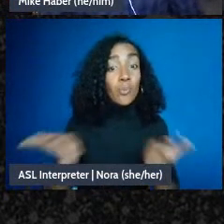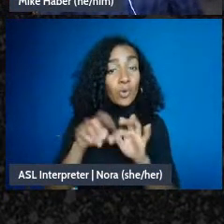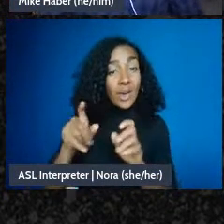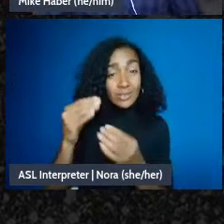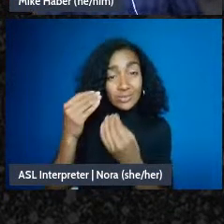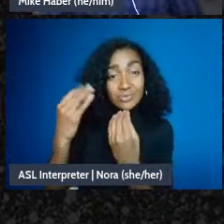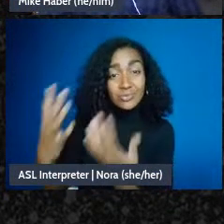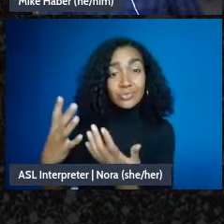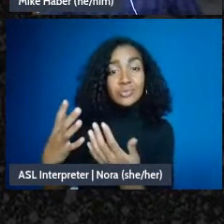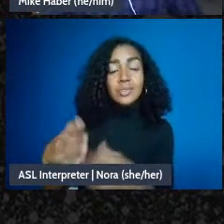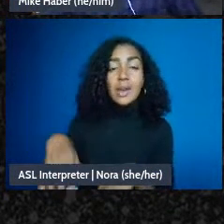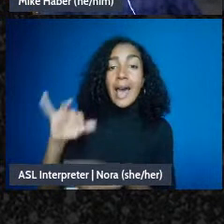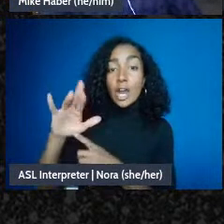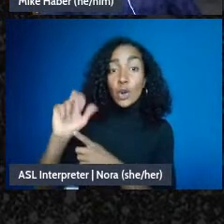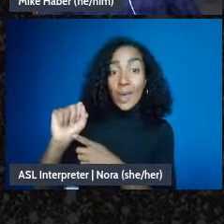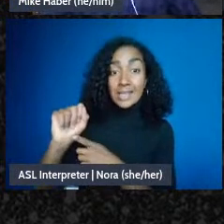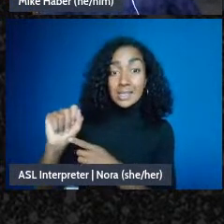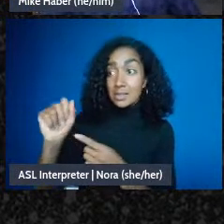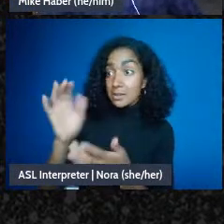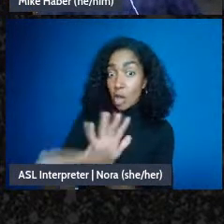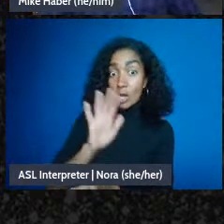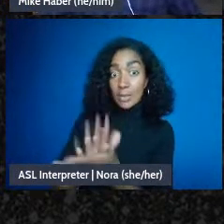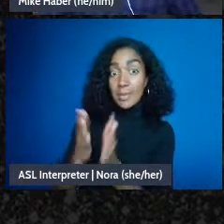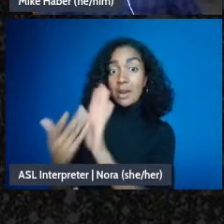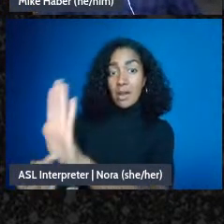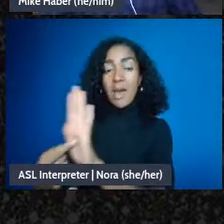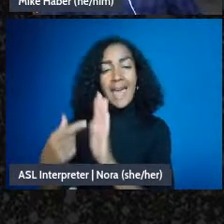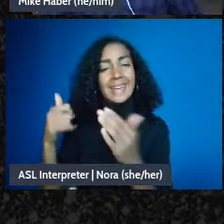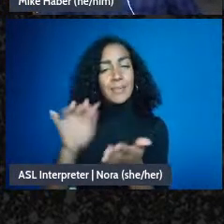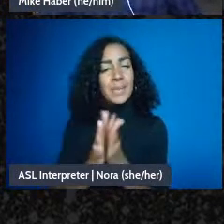and-and, you know, basically has a pretty good history of not sharing information with ICE and